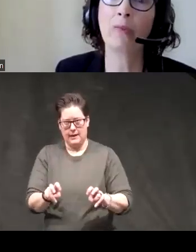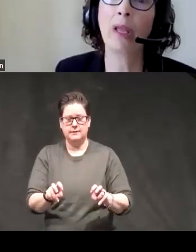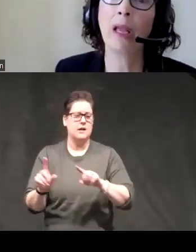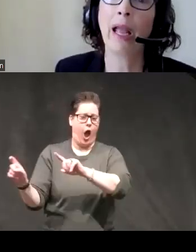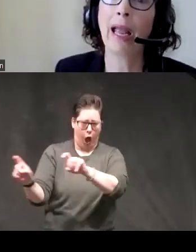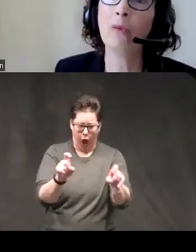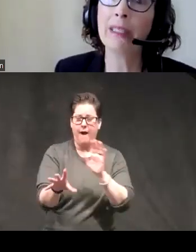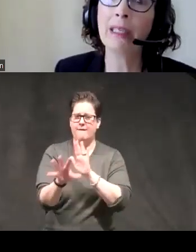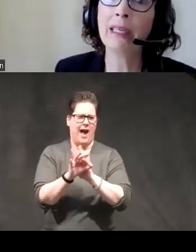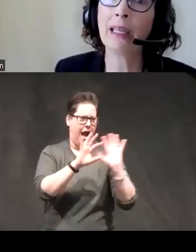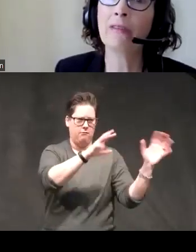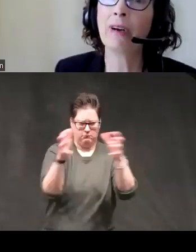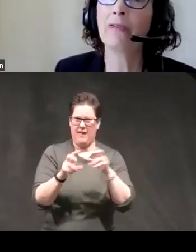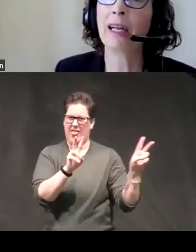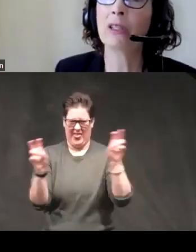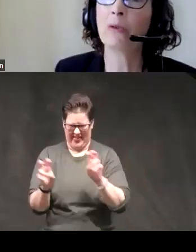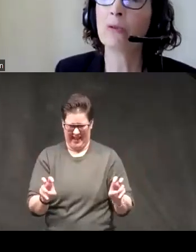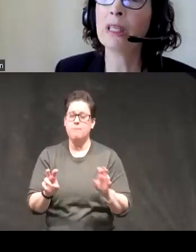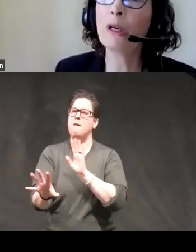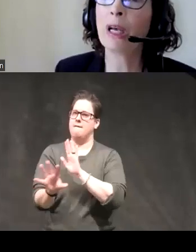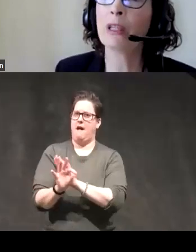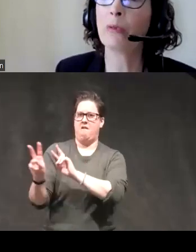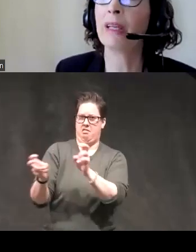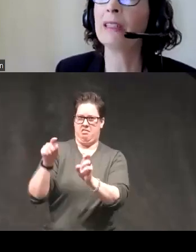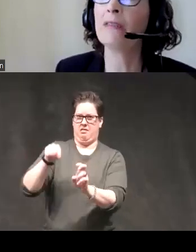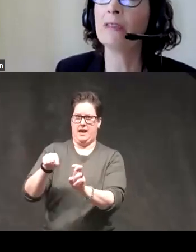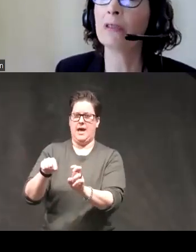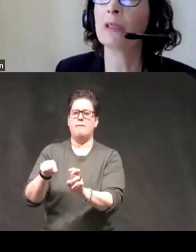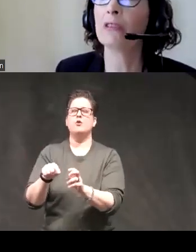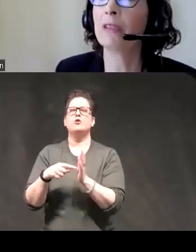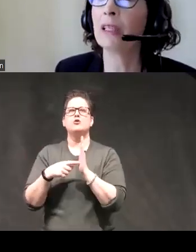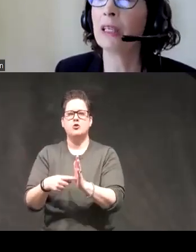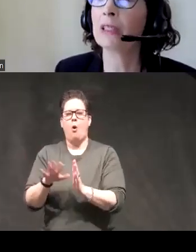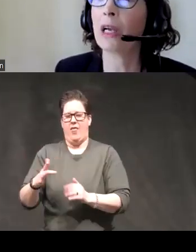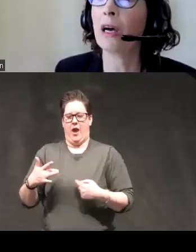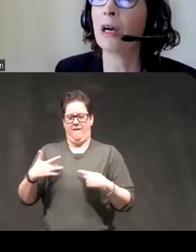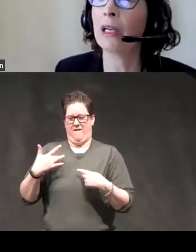um and we did identify a factor that was really about the pervasive influence of feelings on